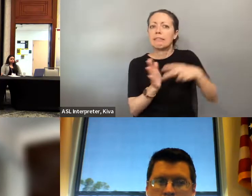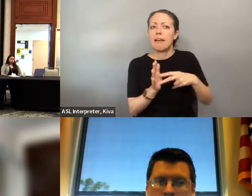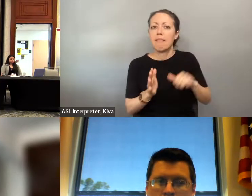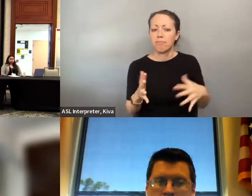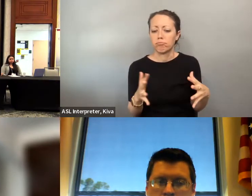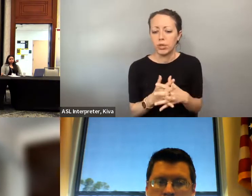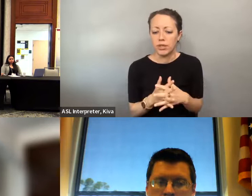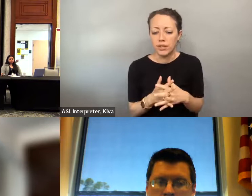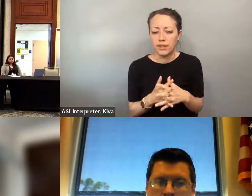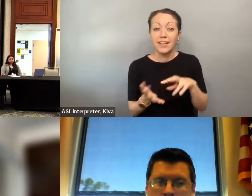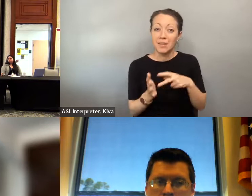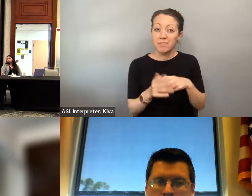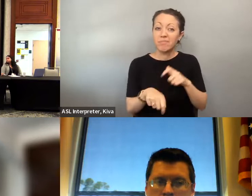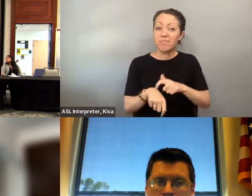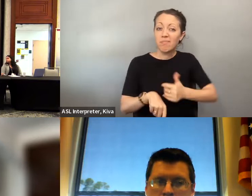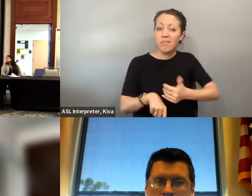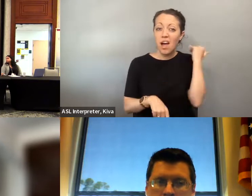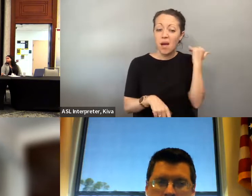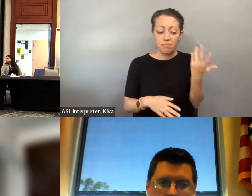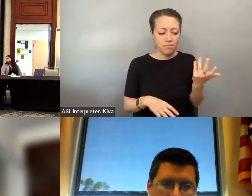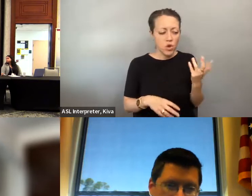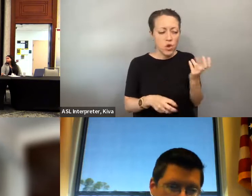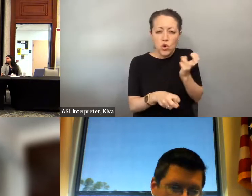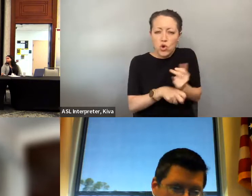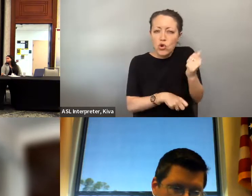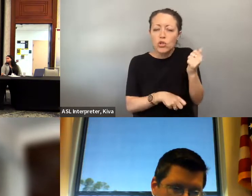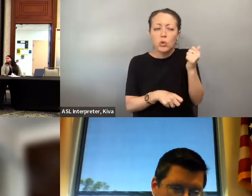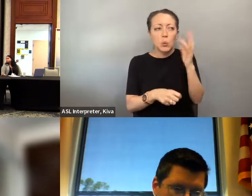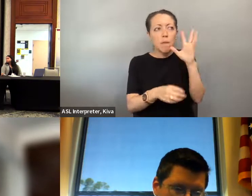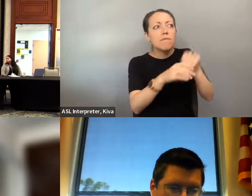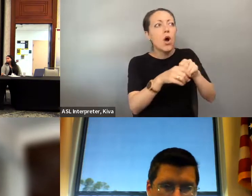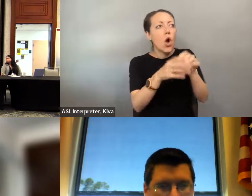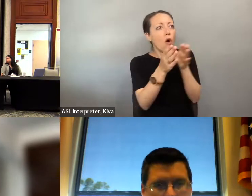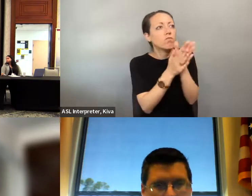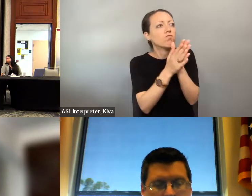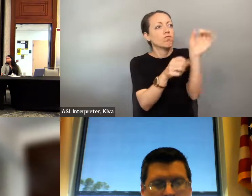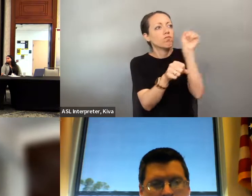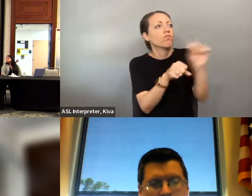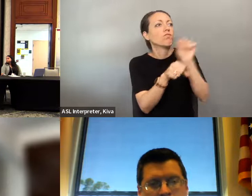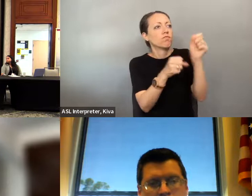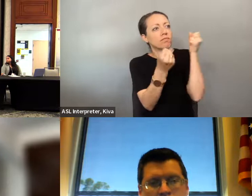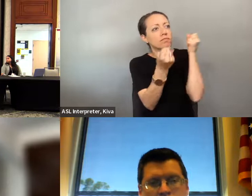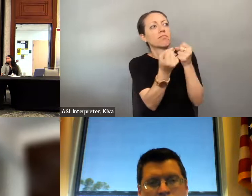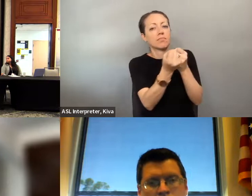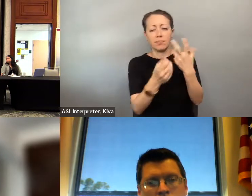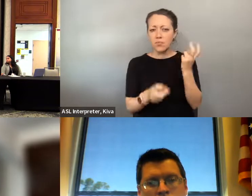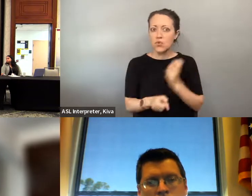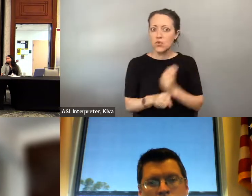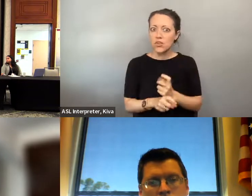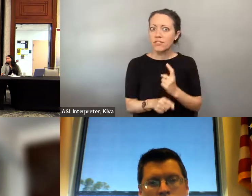So we we fundamentally understand and have T been more assertive with regards to woman's right to 2, because from our perspective, from example, our experience tells us that if you have pregnancies that you not intend that absolutely your time your your ability to specifically engaged to run for office and absolutely impacts your time, your ability to be civically engaged to run for office and many other things that you